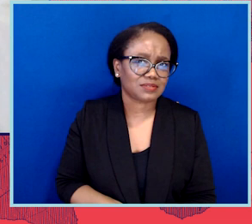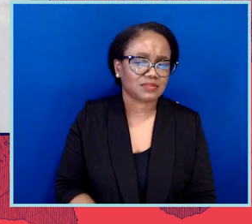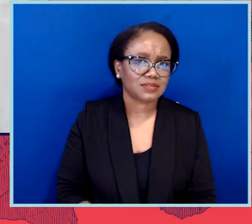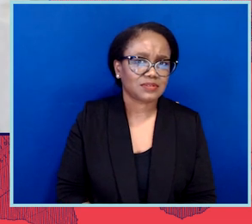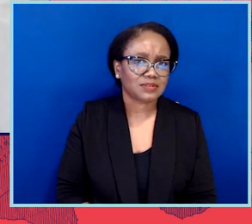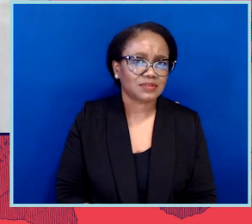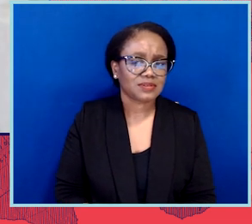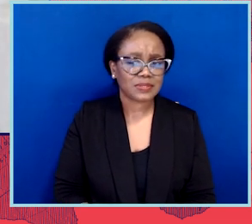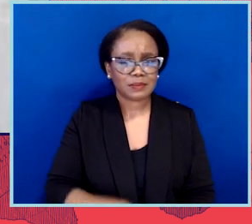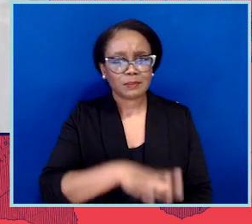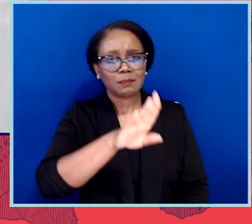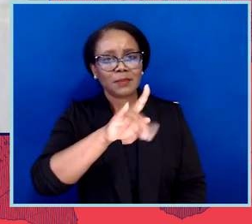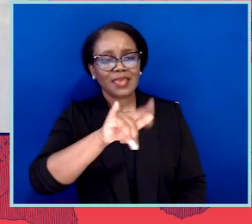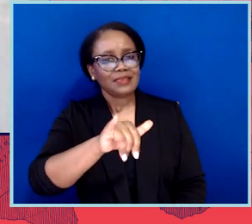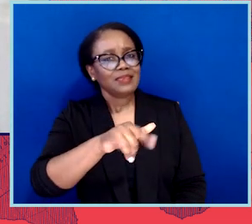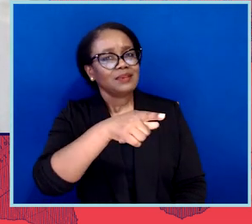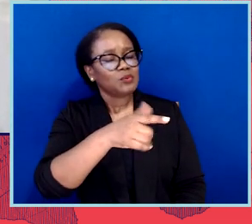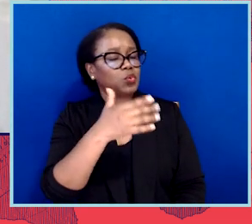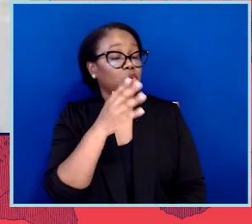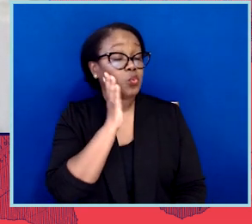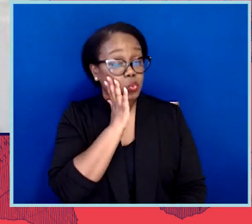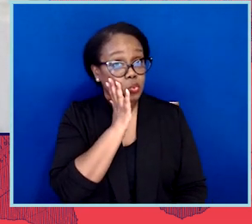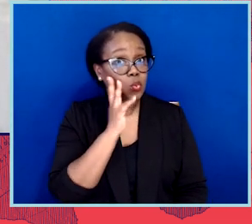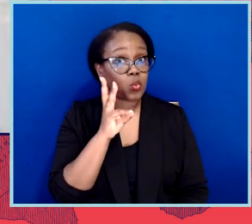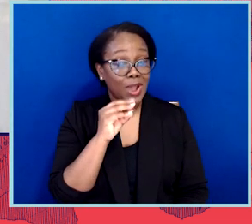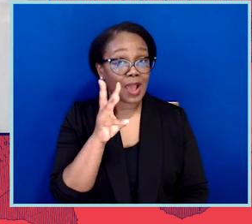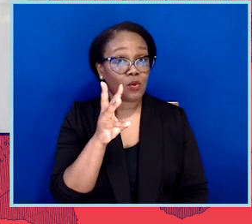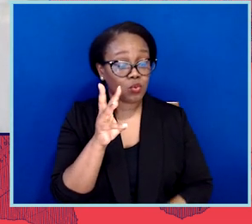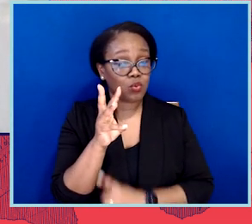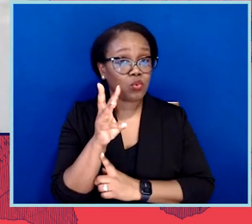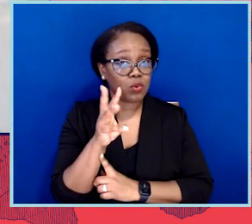Wow! Very powerful testimony from Eli, and I hope that all of you who are out there listening